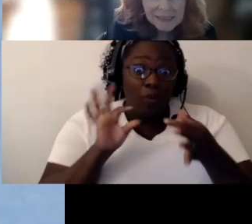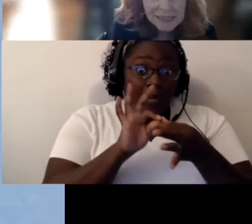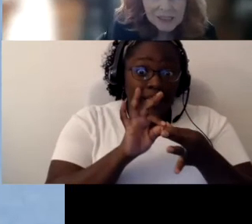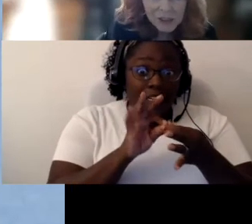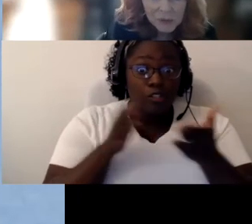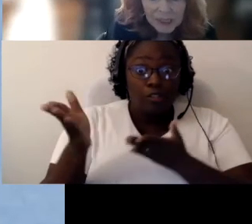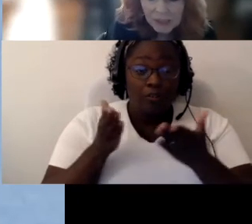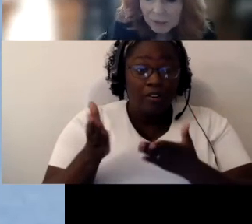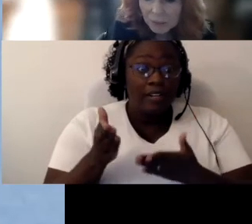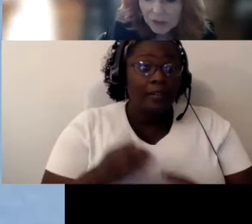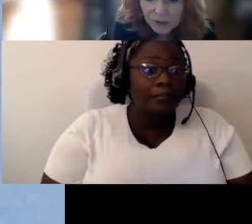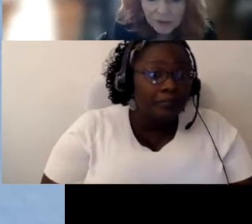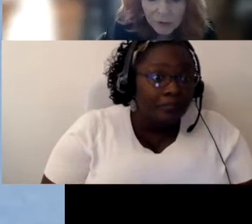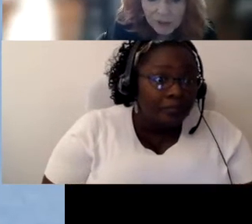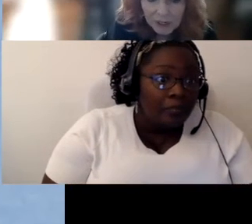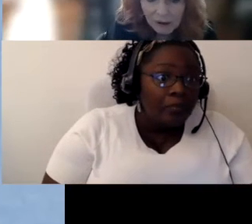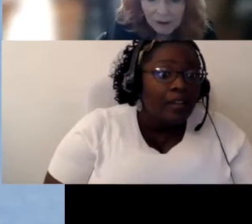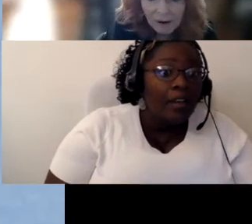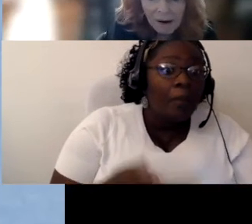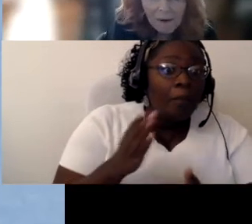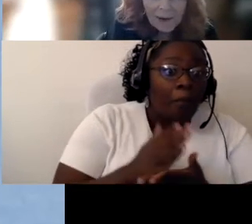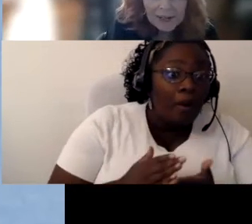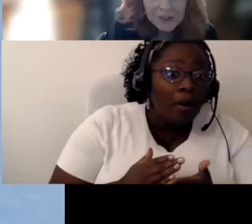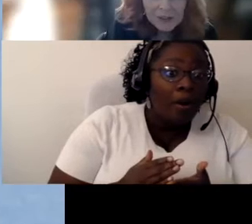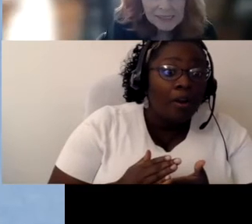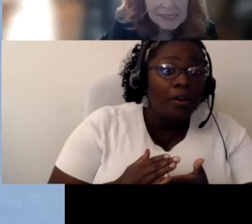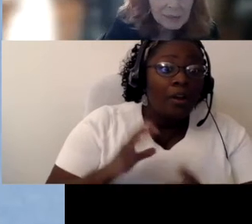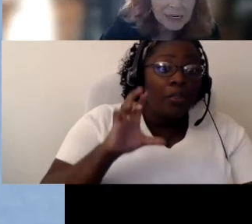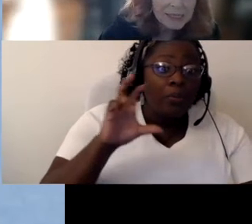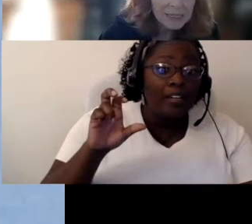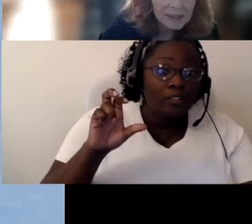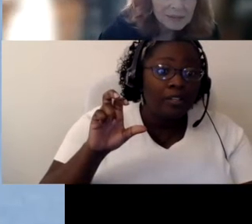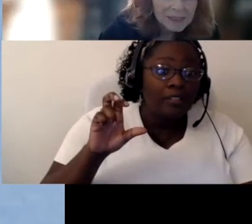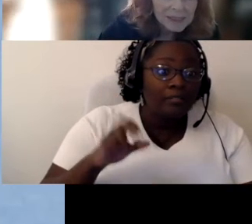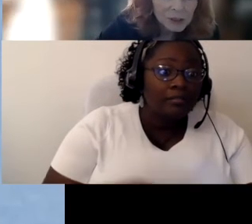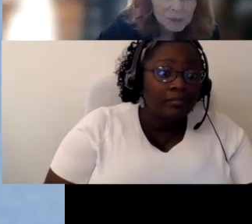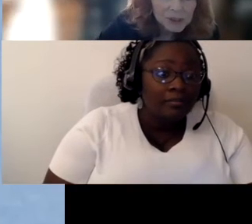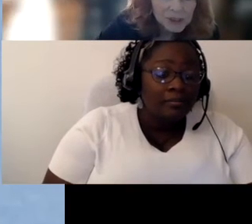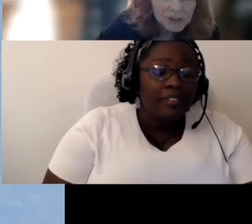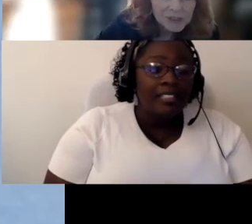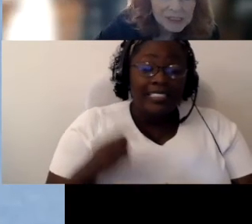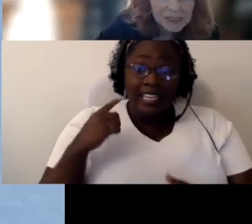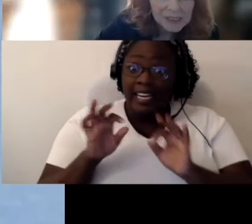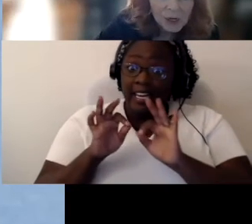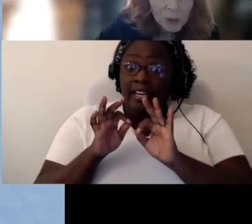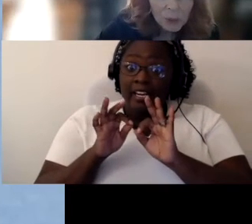in section 300.34 in the law, and you can see right here, interpreter services. We've